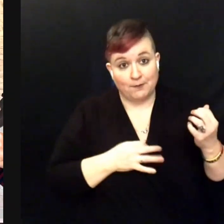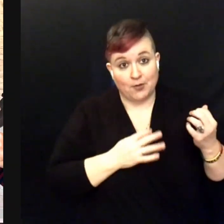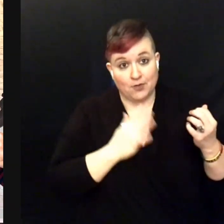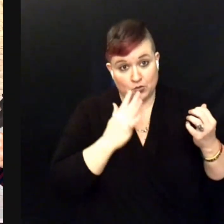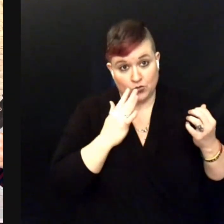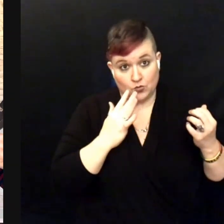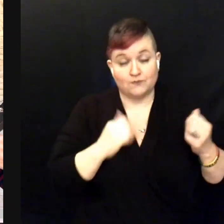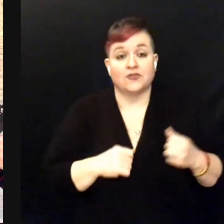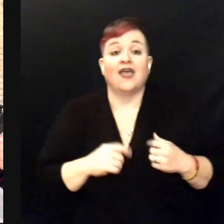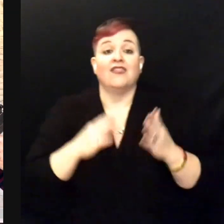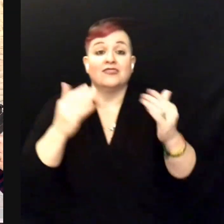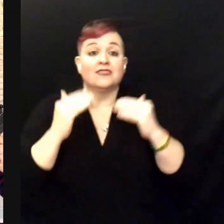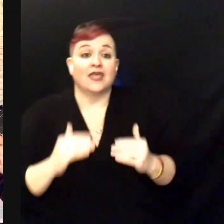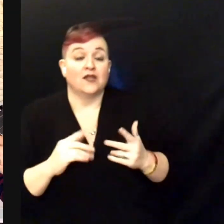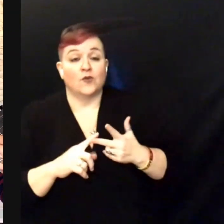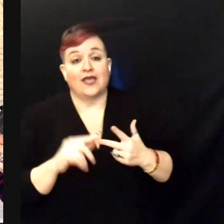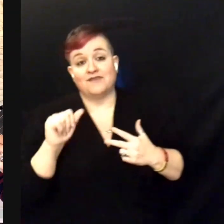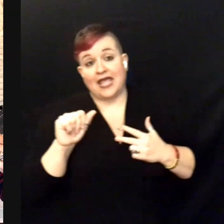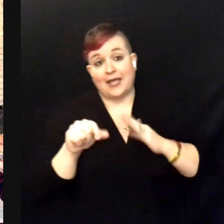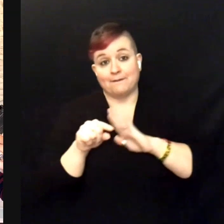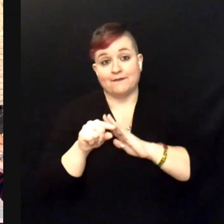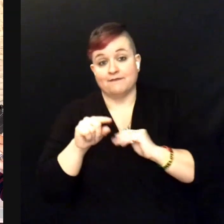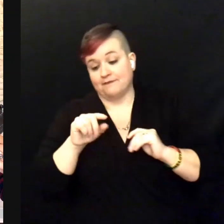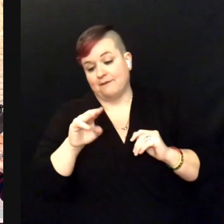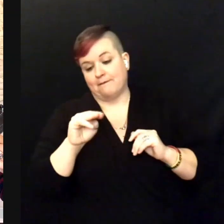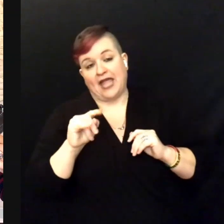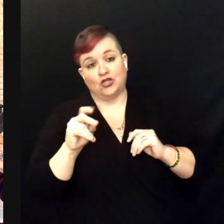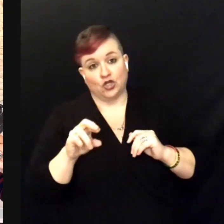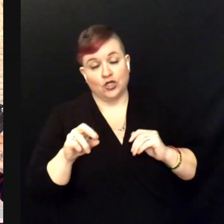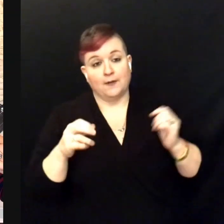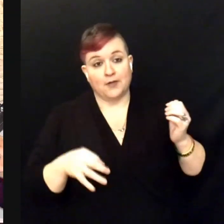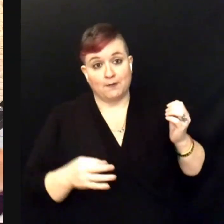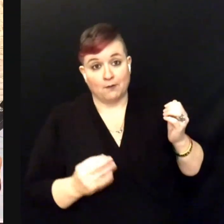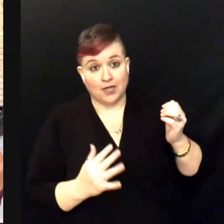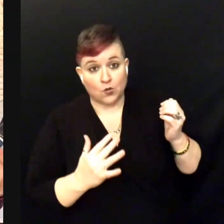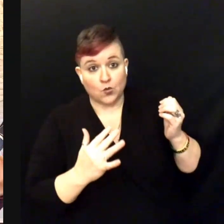We're going to settle on A-minor.